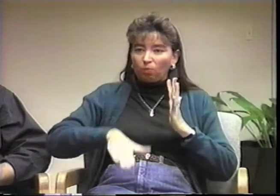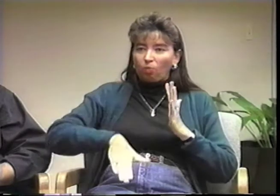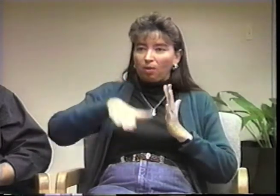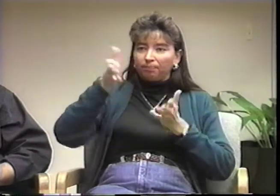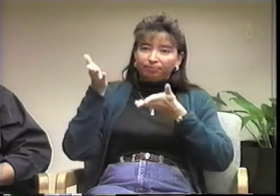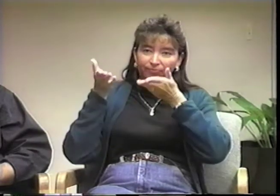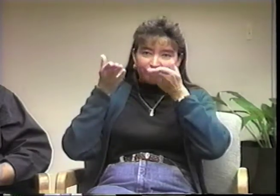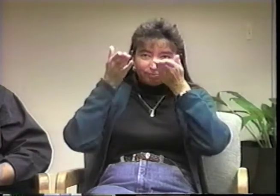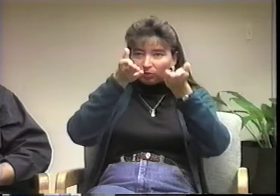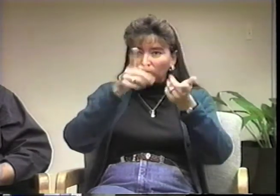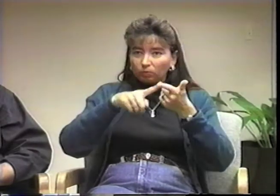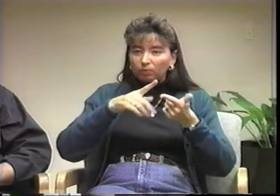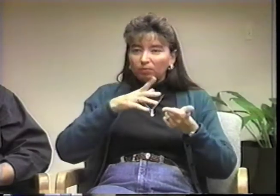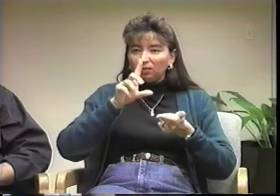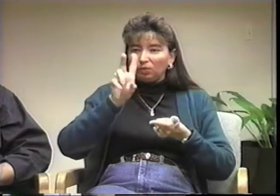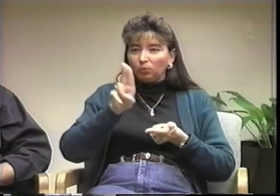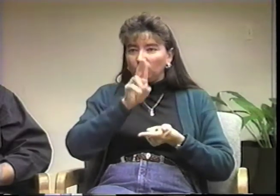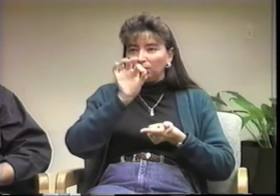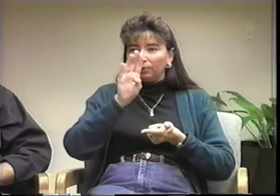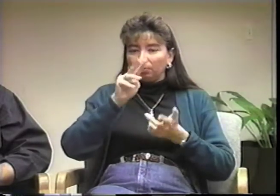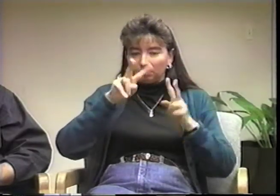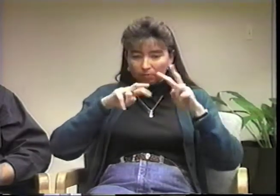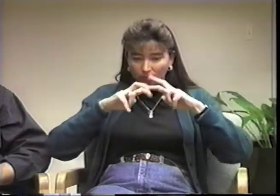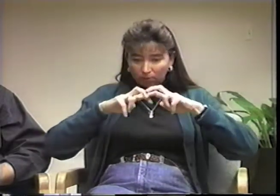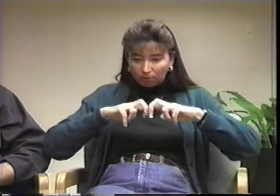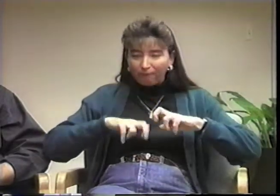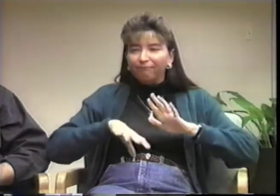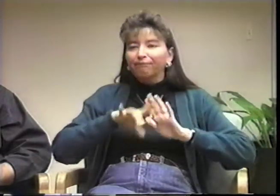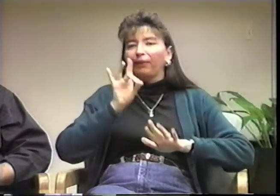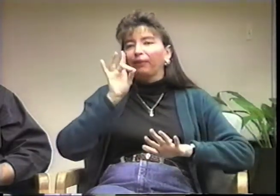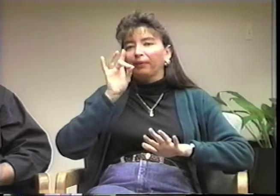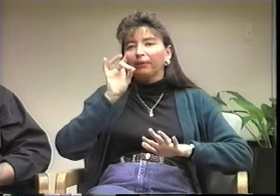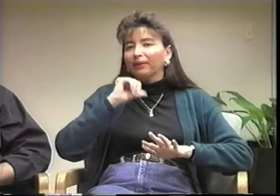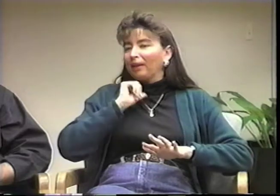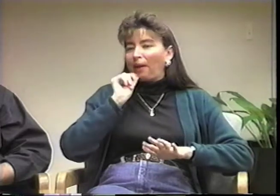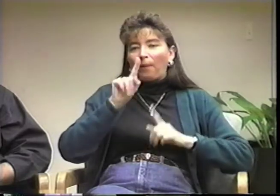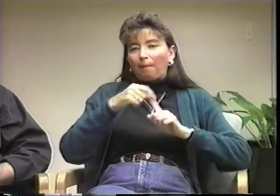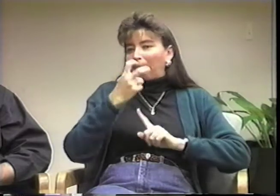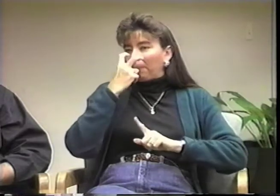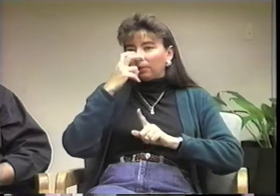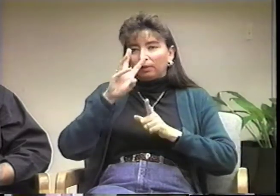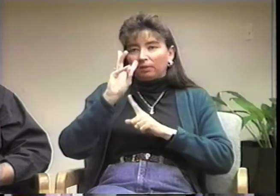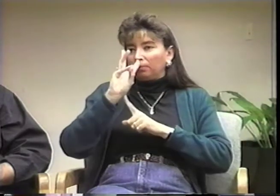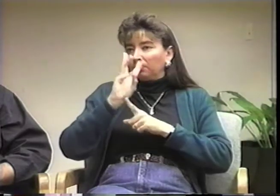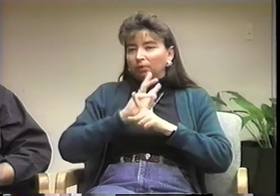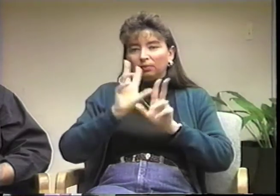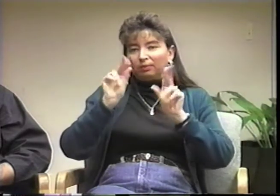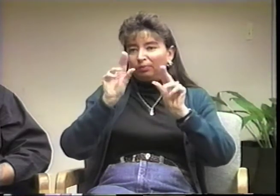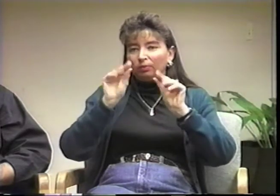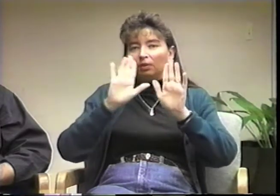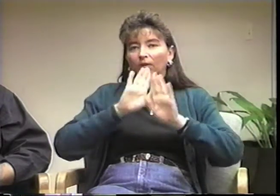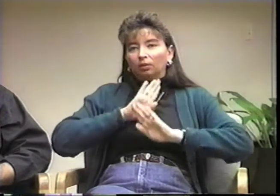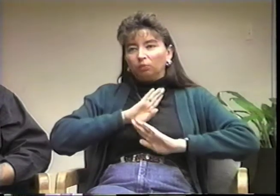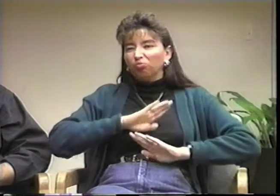from their home in Indiana here to me, here in Minnesota. After reviewing the additional information my parents provided,